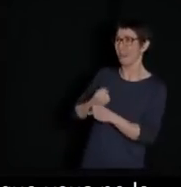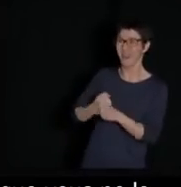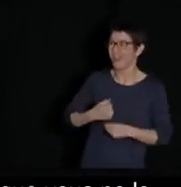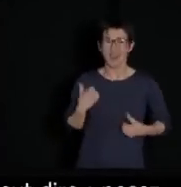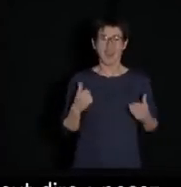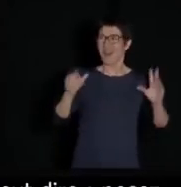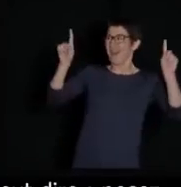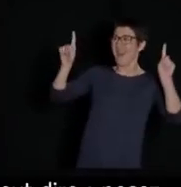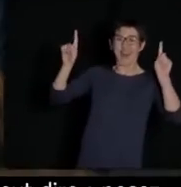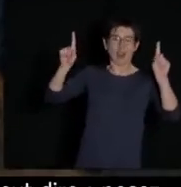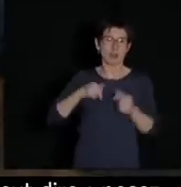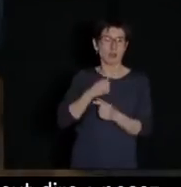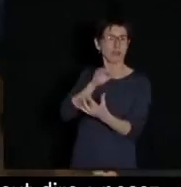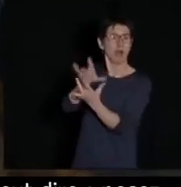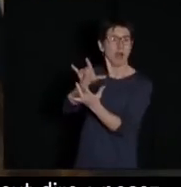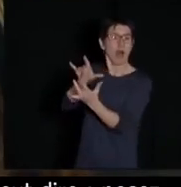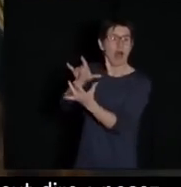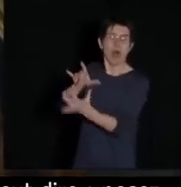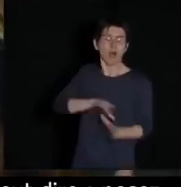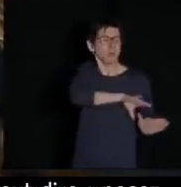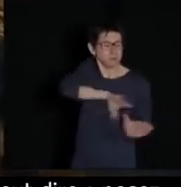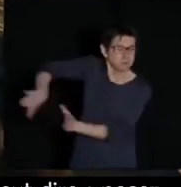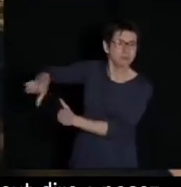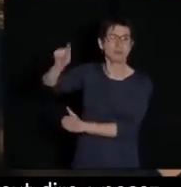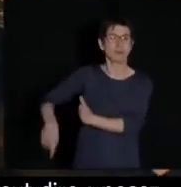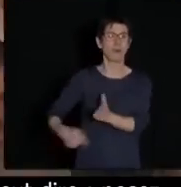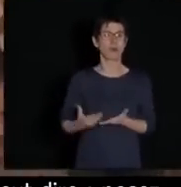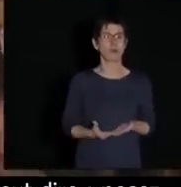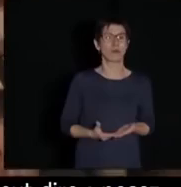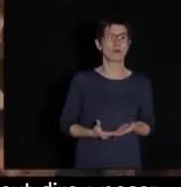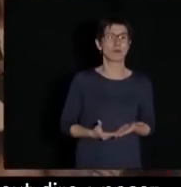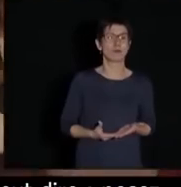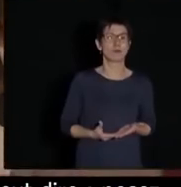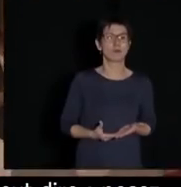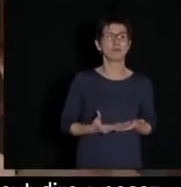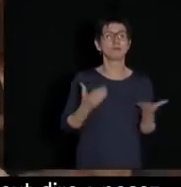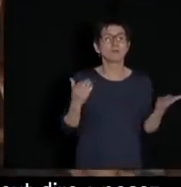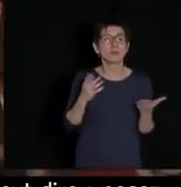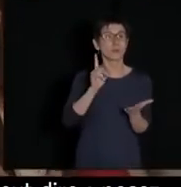just for showing you're full of enthusiasm, competitive, flexible and busy with work.